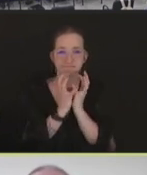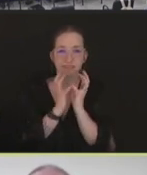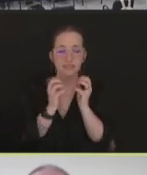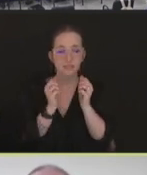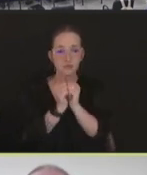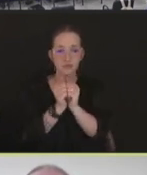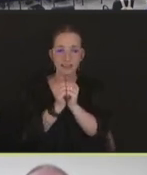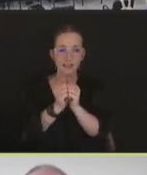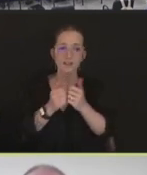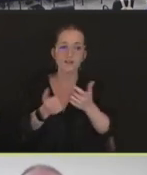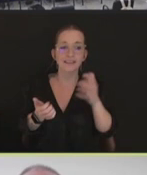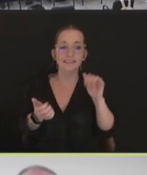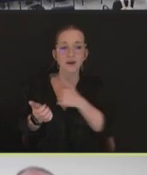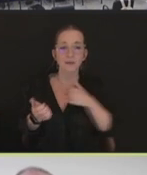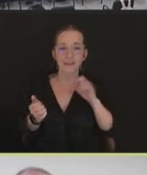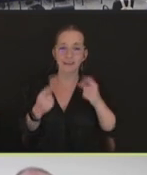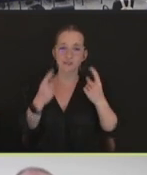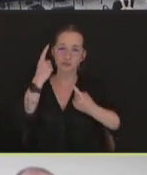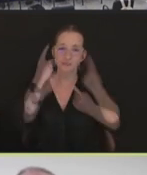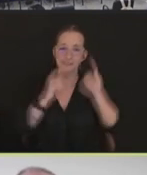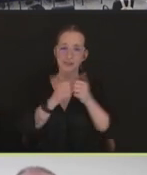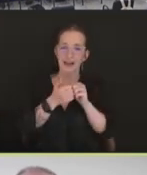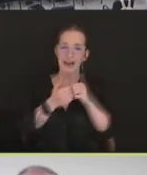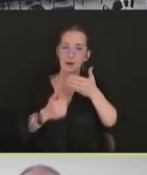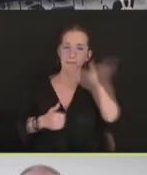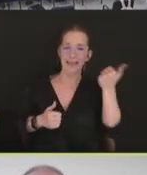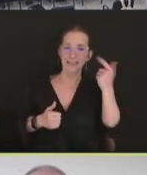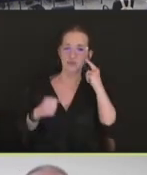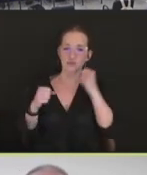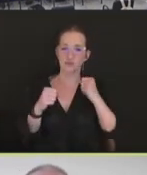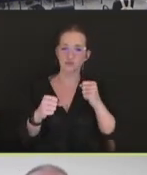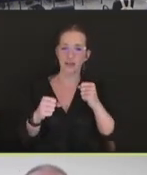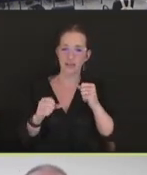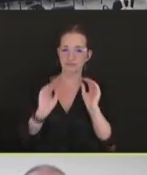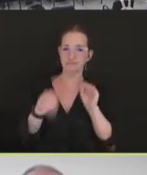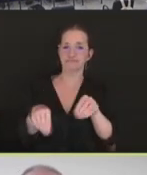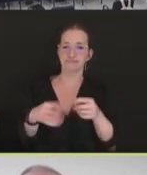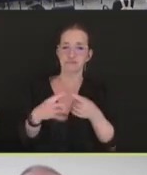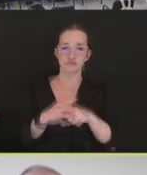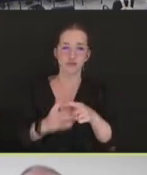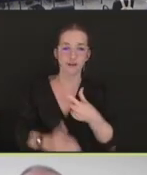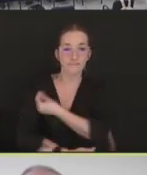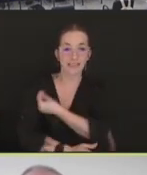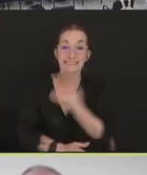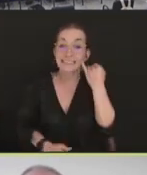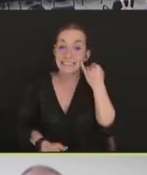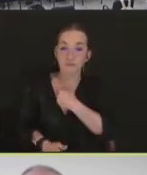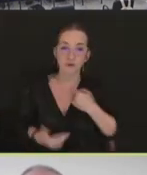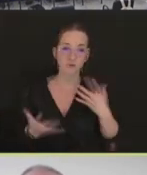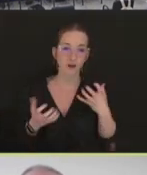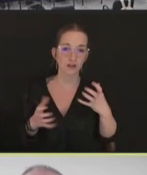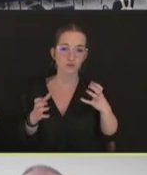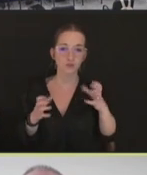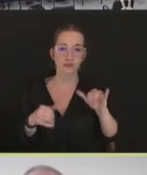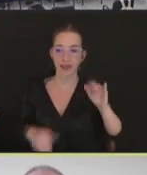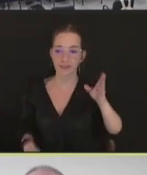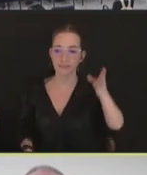that we have to consider when we when we want to use vaccination. So that's all I had today,